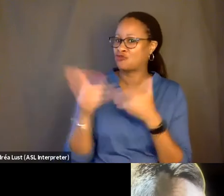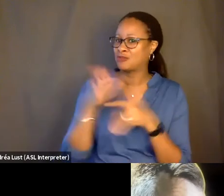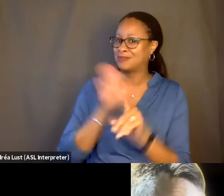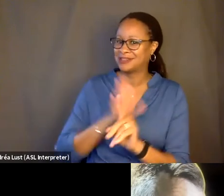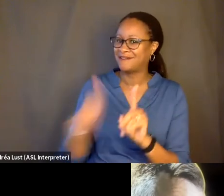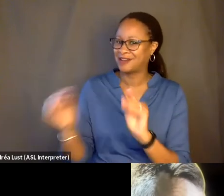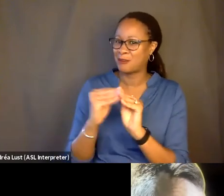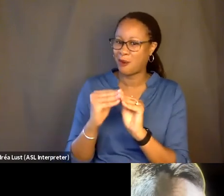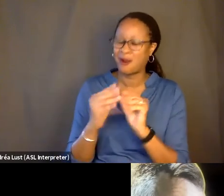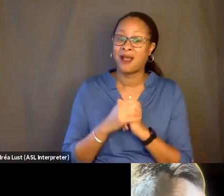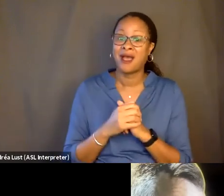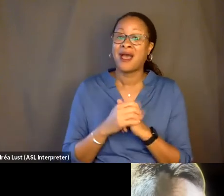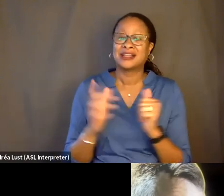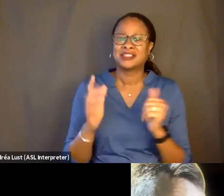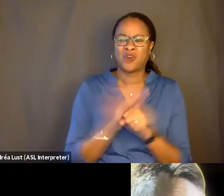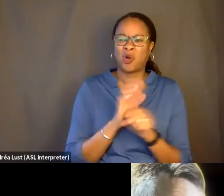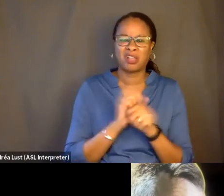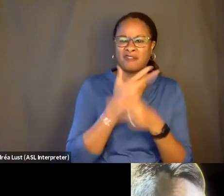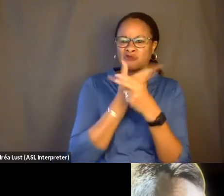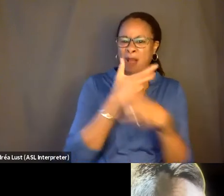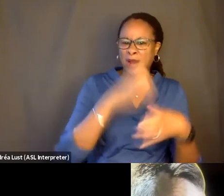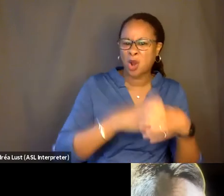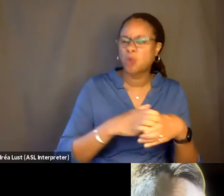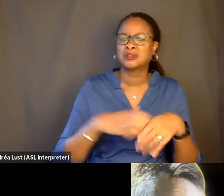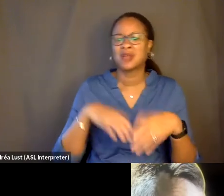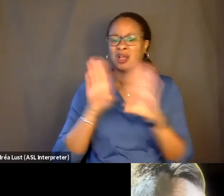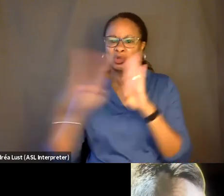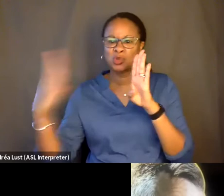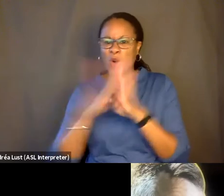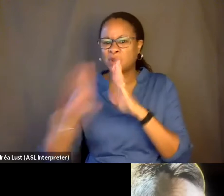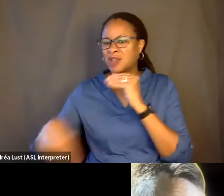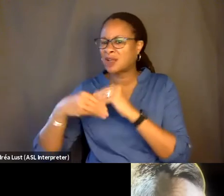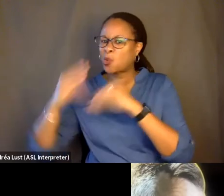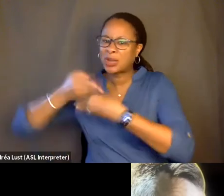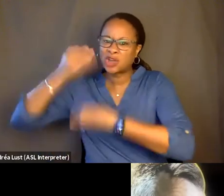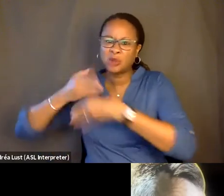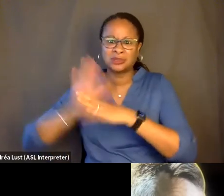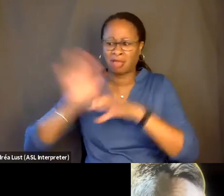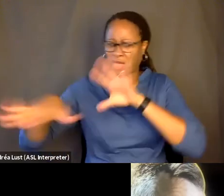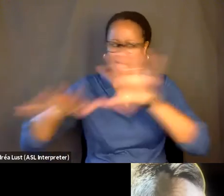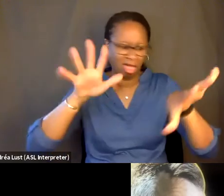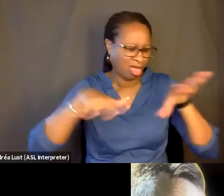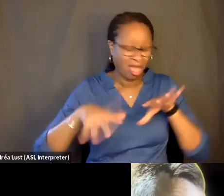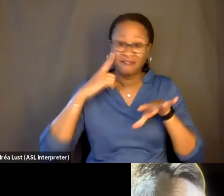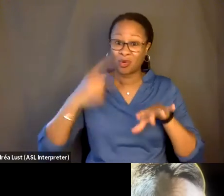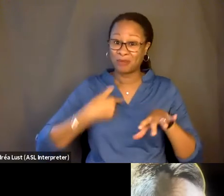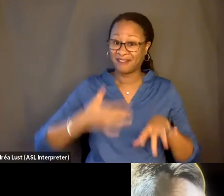It's a room full of rabbit holes, and doors, and windows, and extra rooms. And that, for me, feels thrilling,